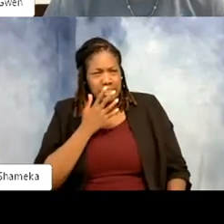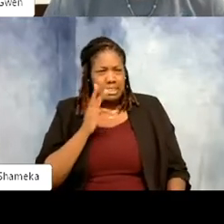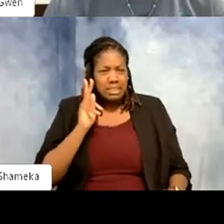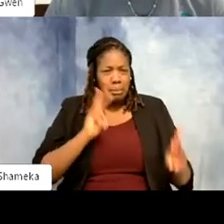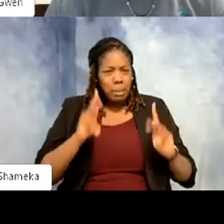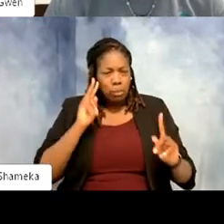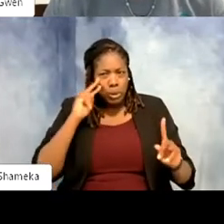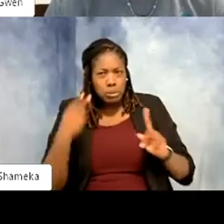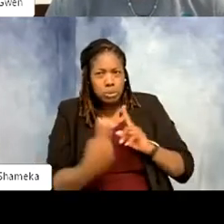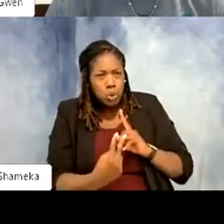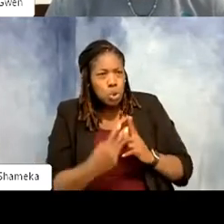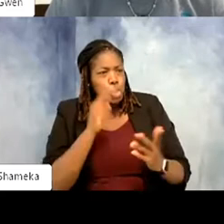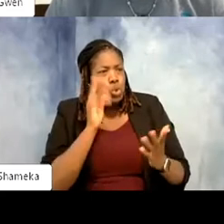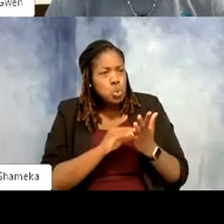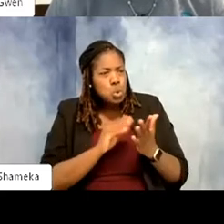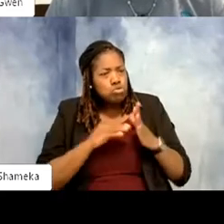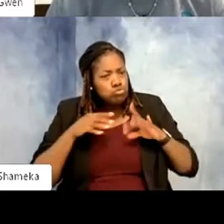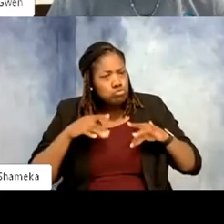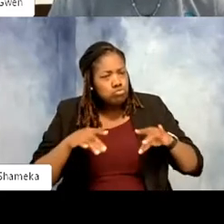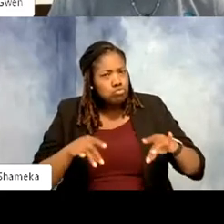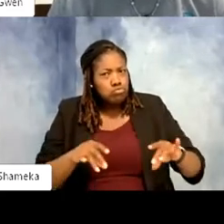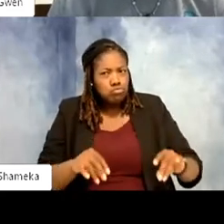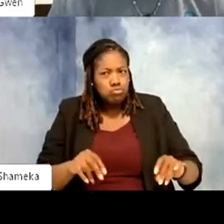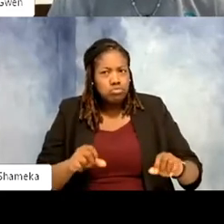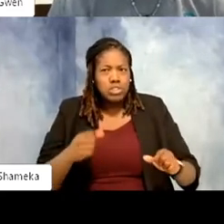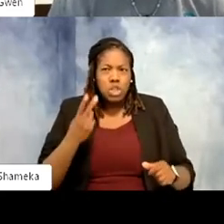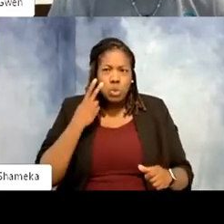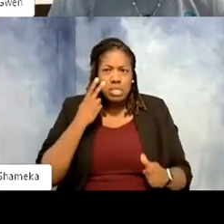you learn as a zookeeper. You can go in the back door and you see poop that you get